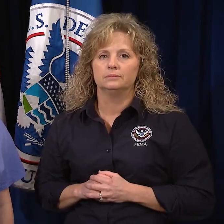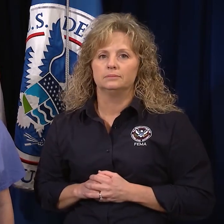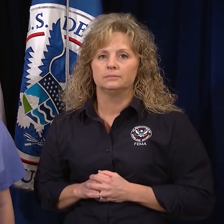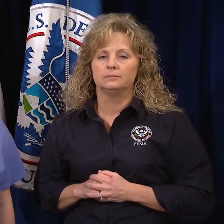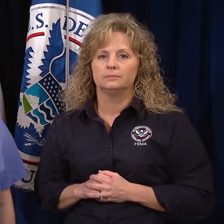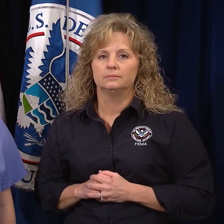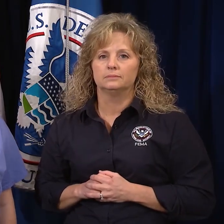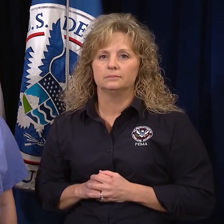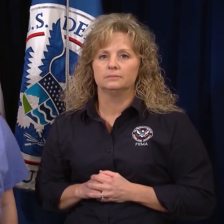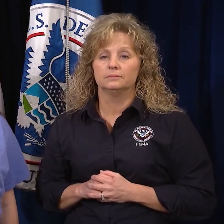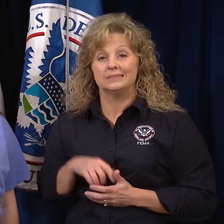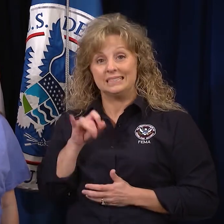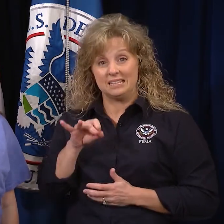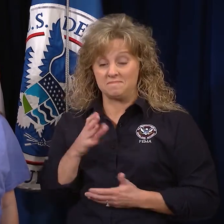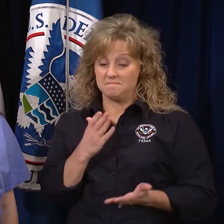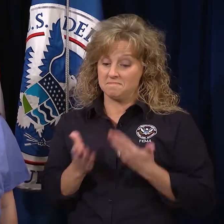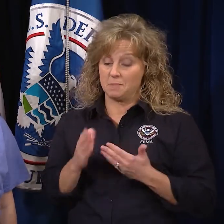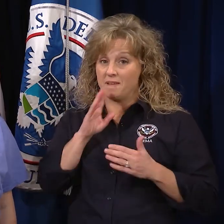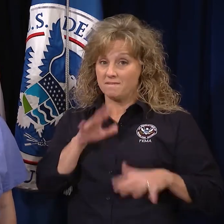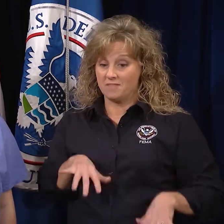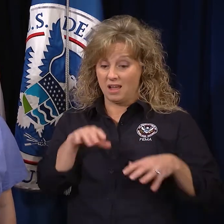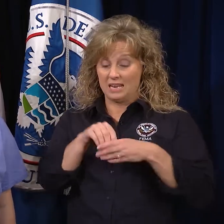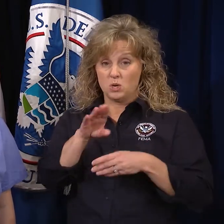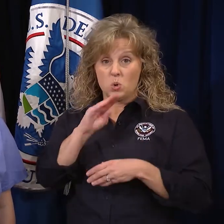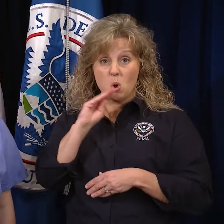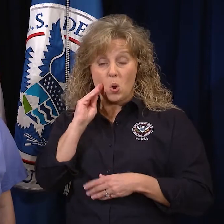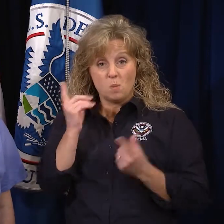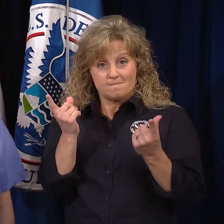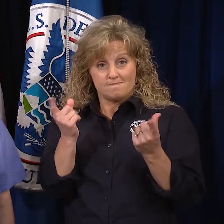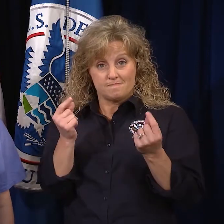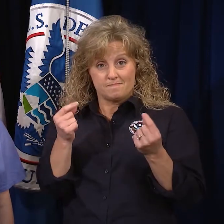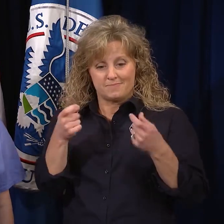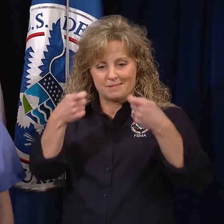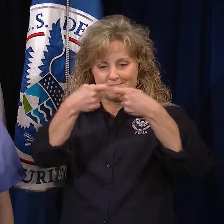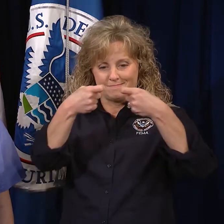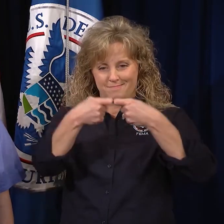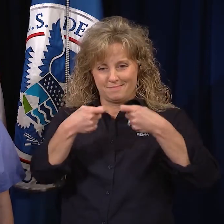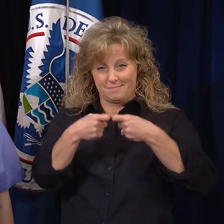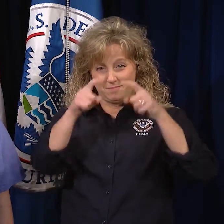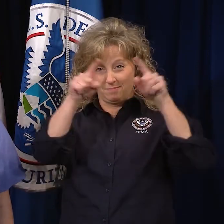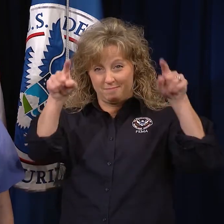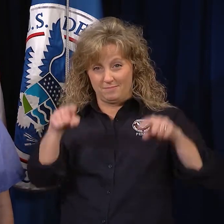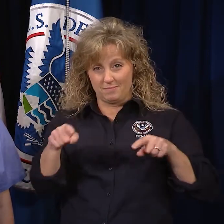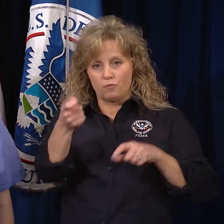If flooding is possible in your home, turn off the power at the main breaker.